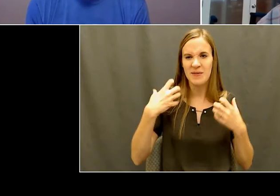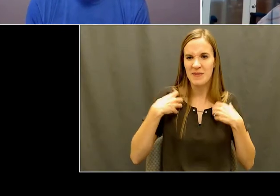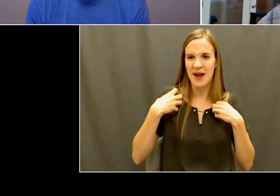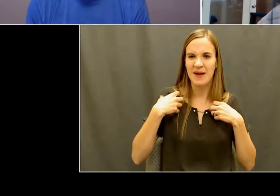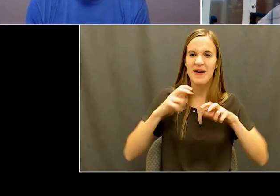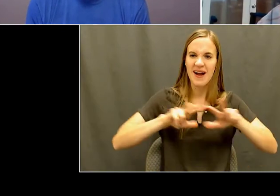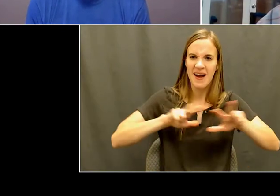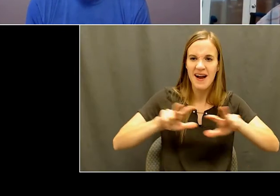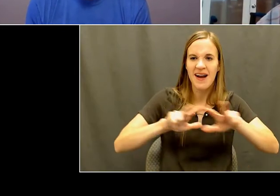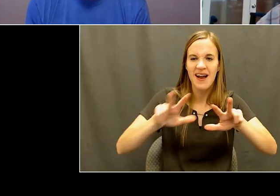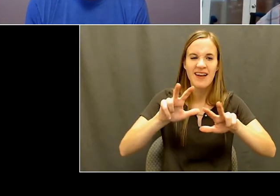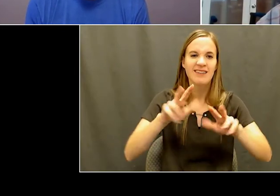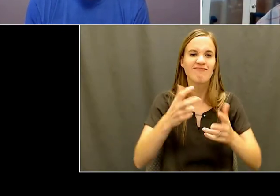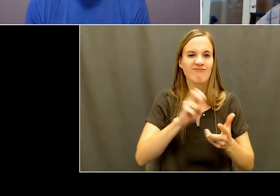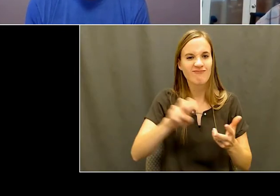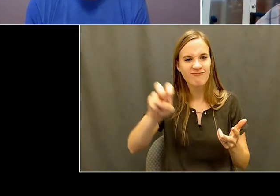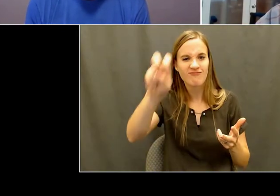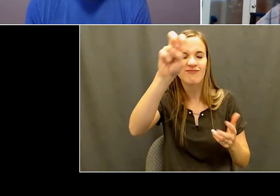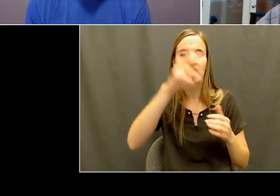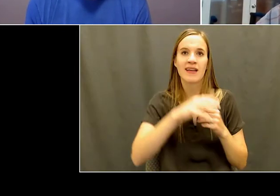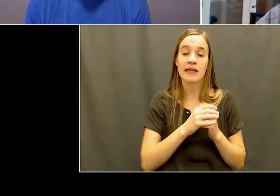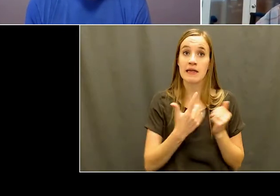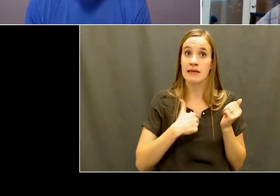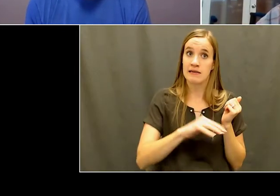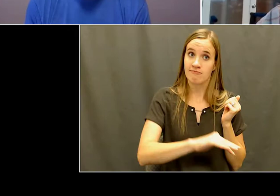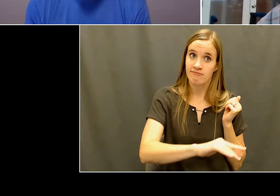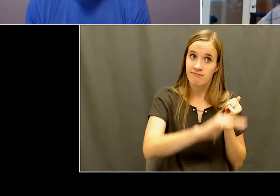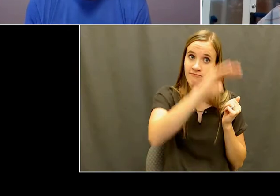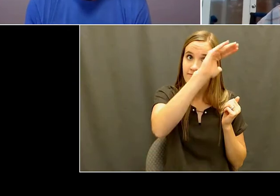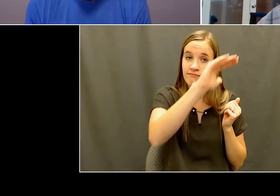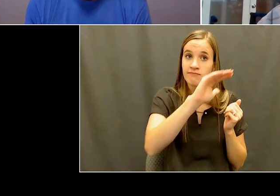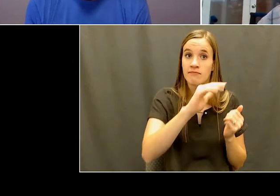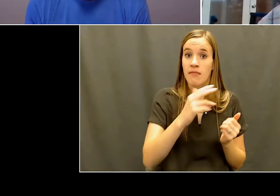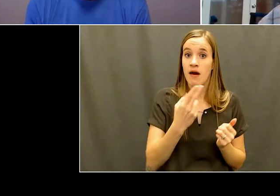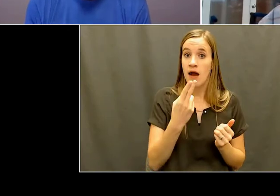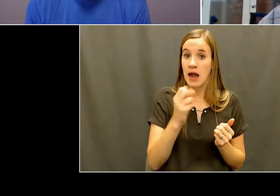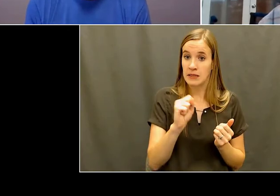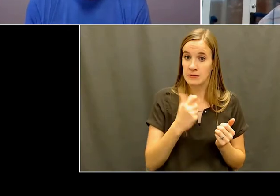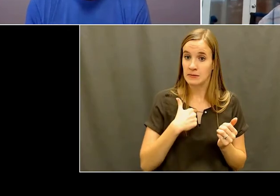the end of my high school career, I was contacted by a